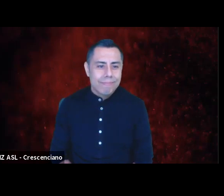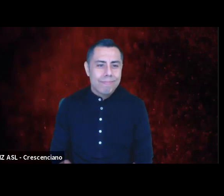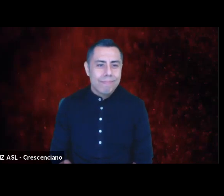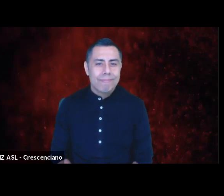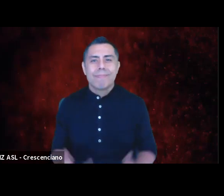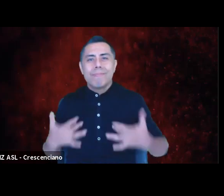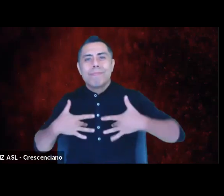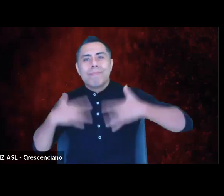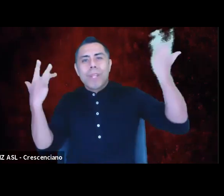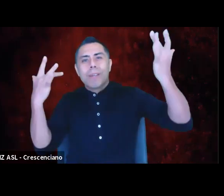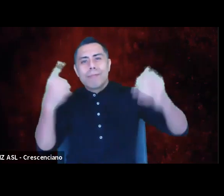'Sup y'all?